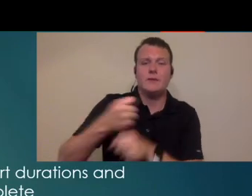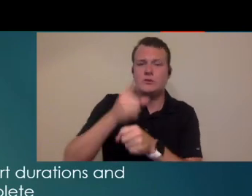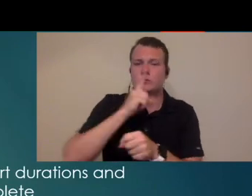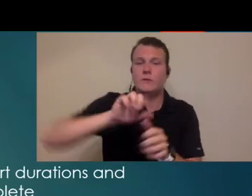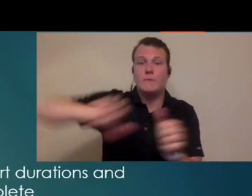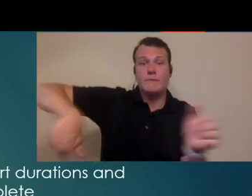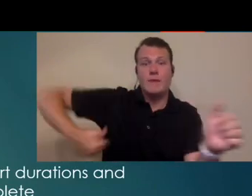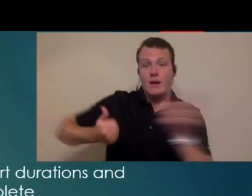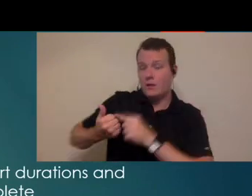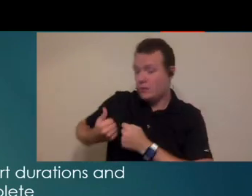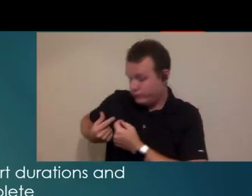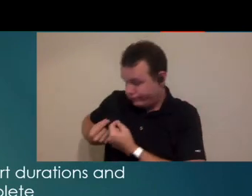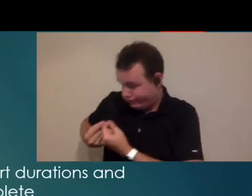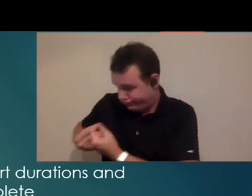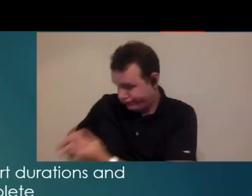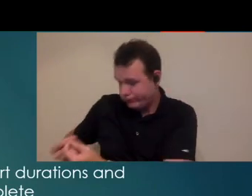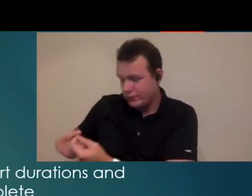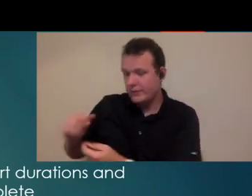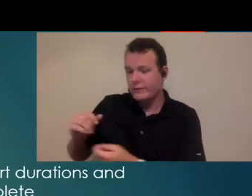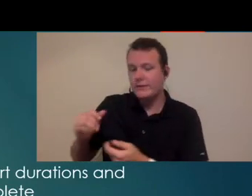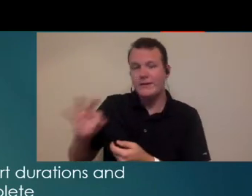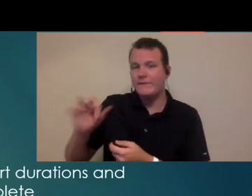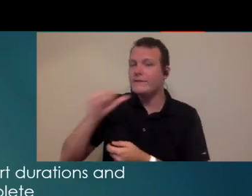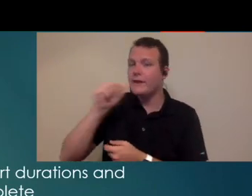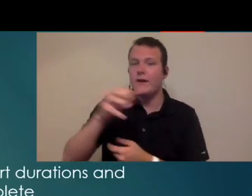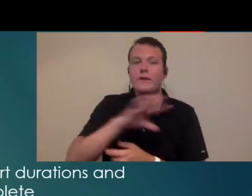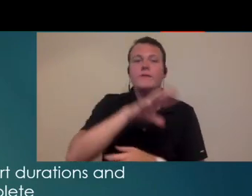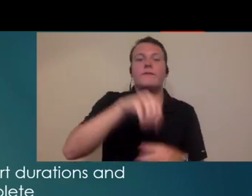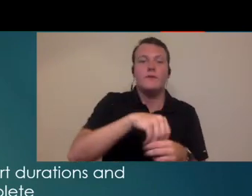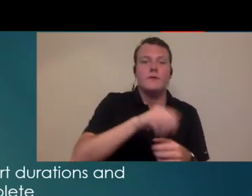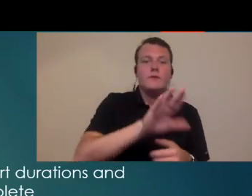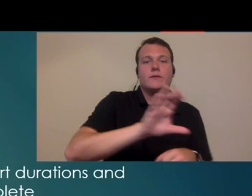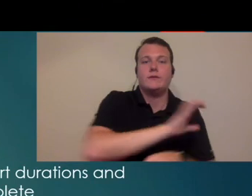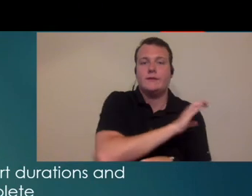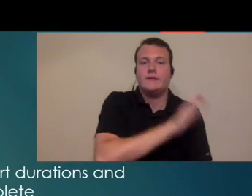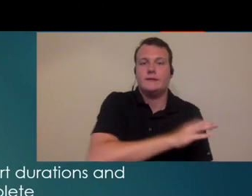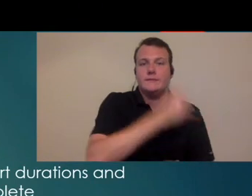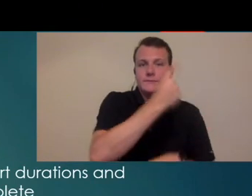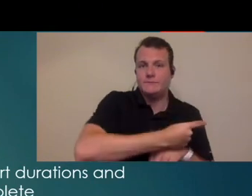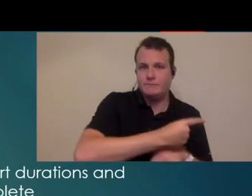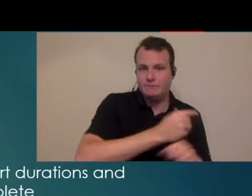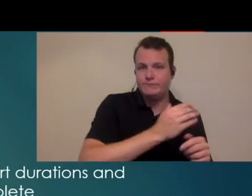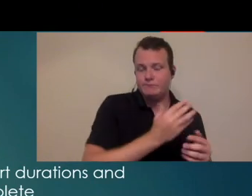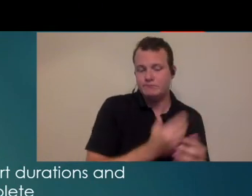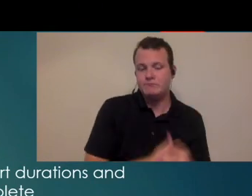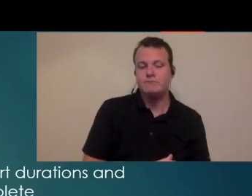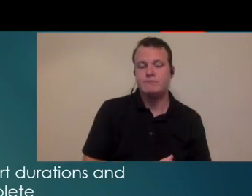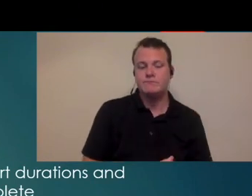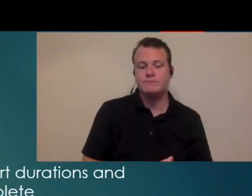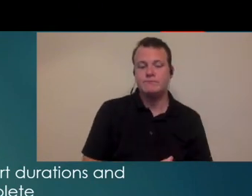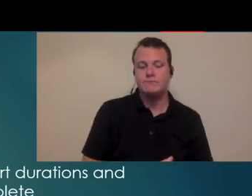that you get the back side done if it's not allotted or in your clinic day next